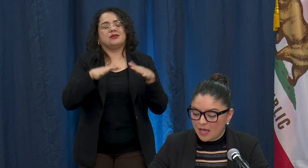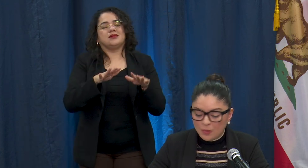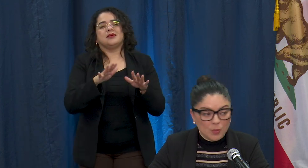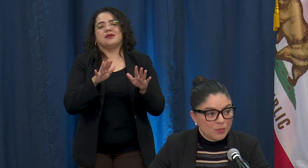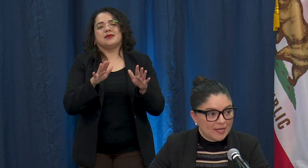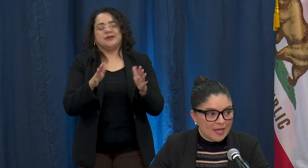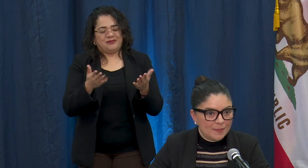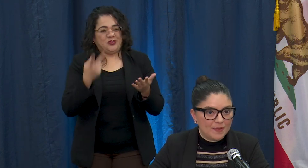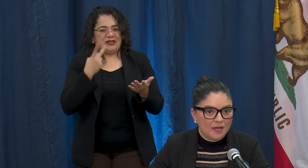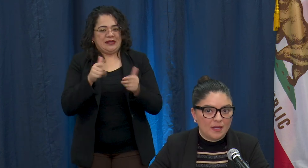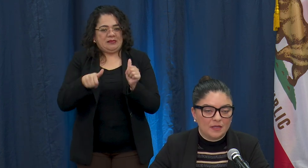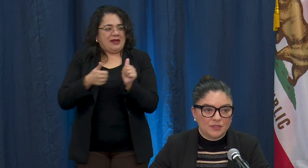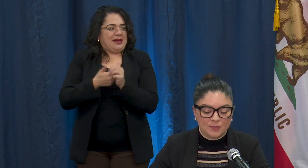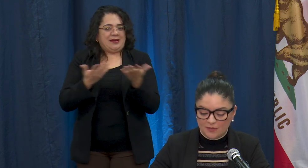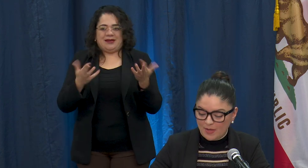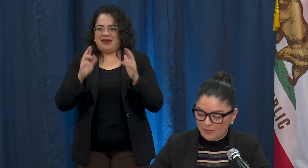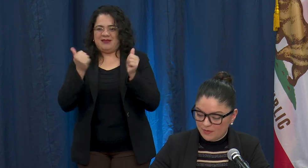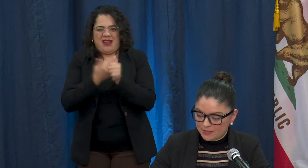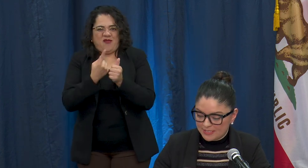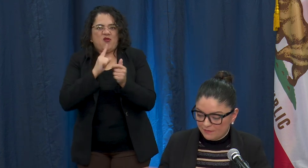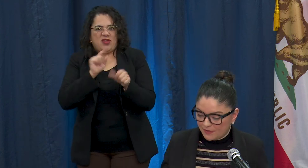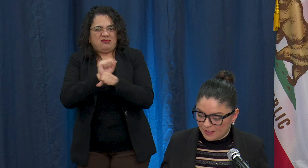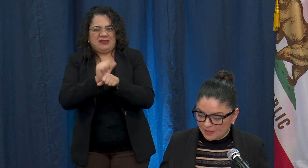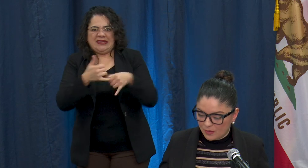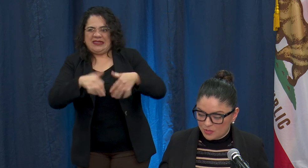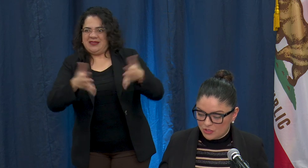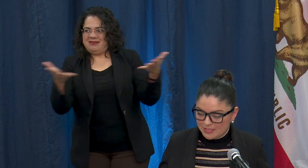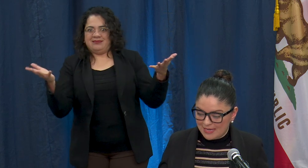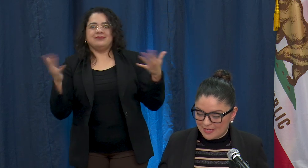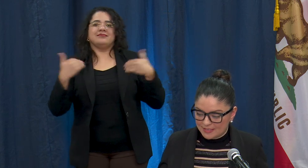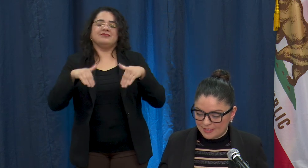I will recap a little bit about the state funding that was just enacted